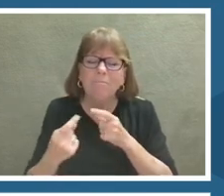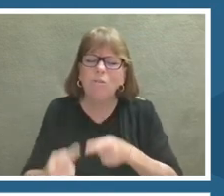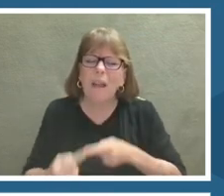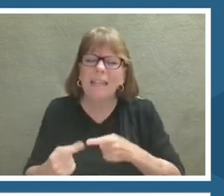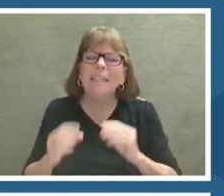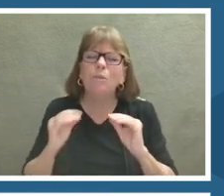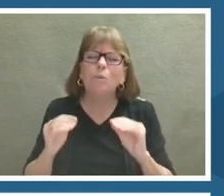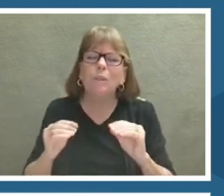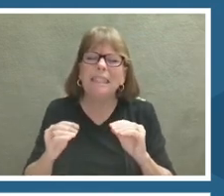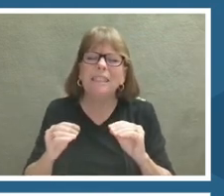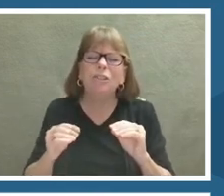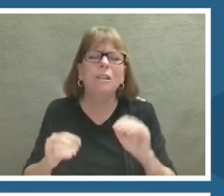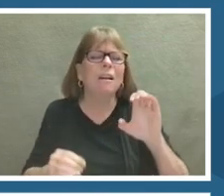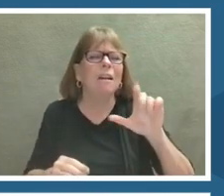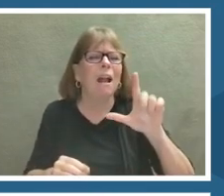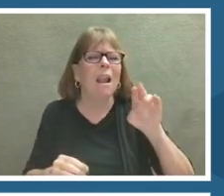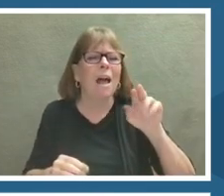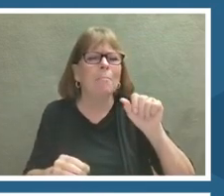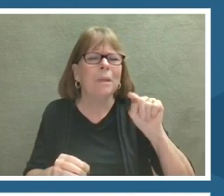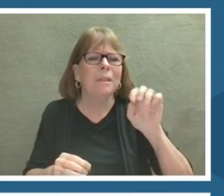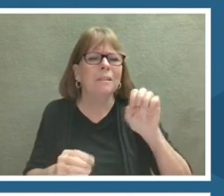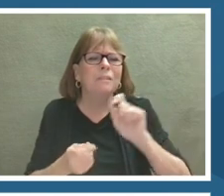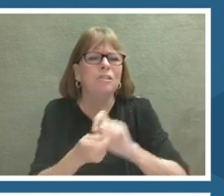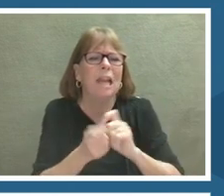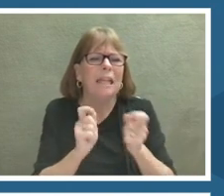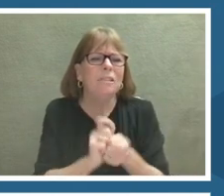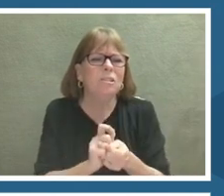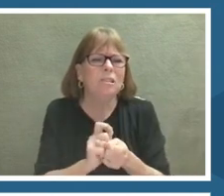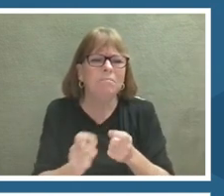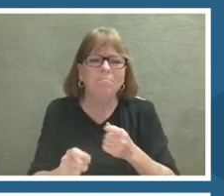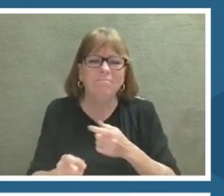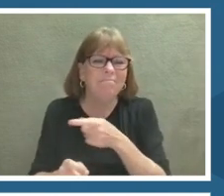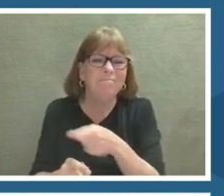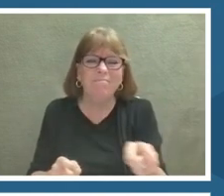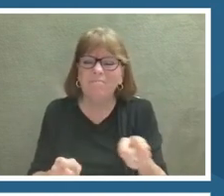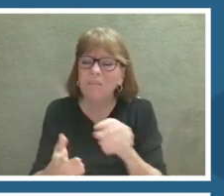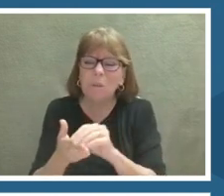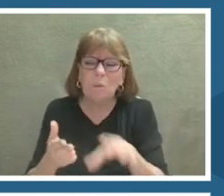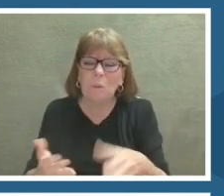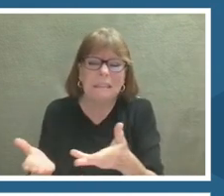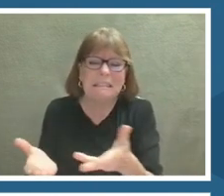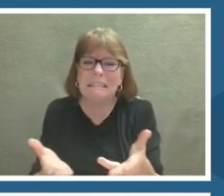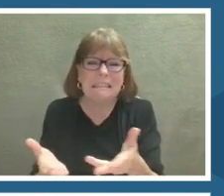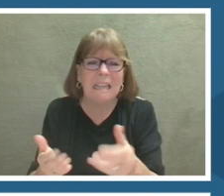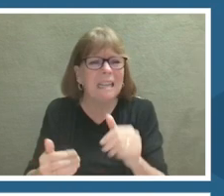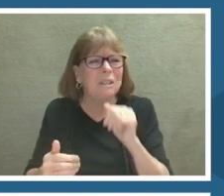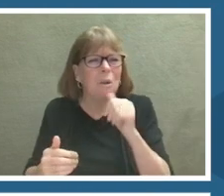change with our students and not having the supports that we need from our schools in